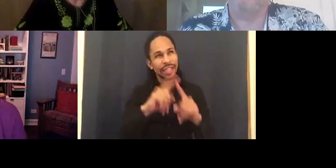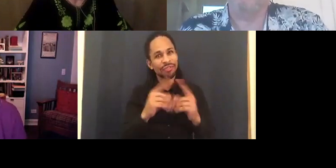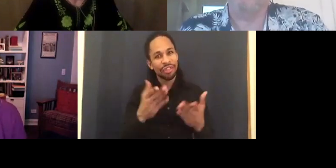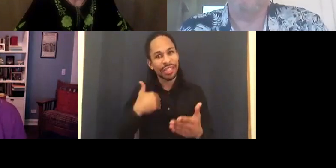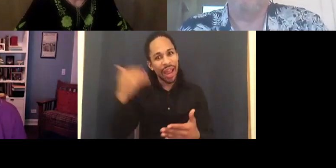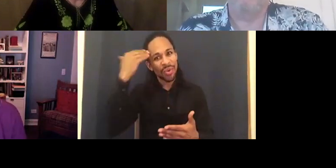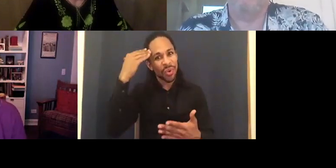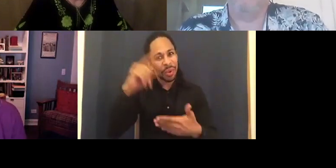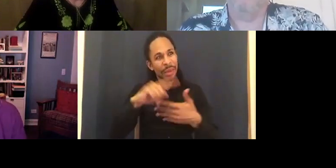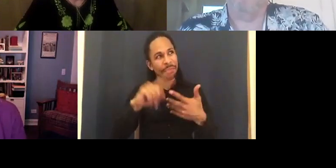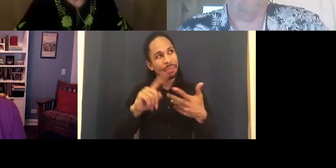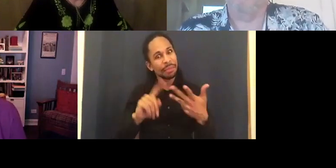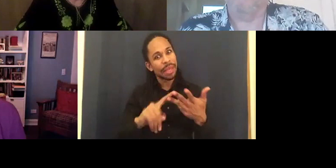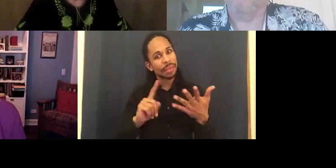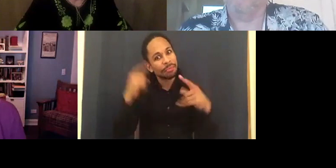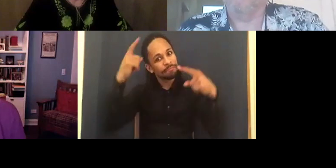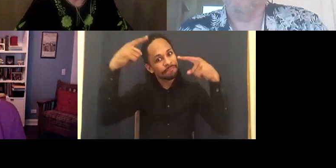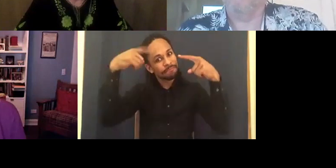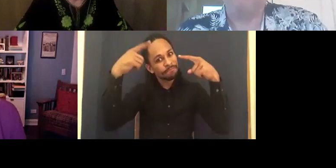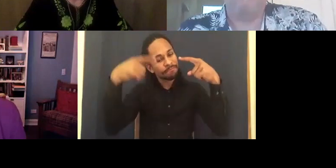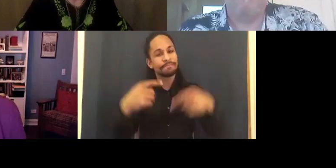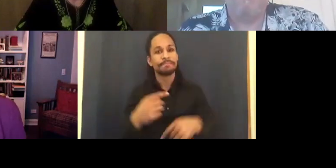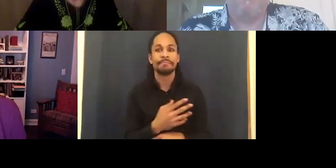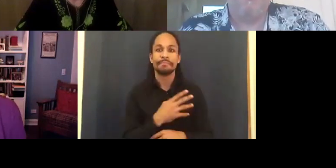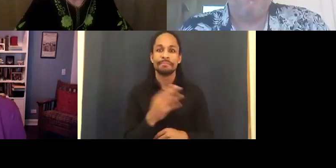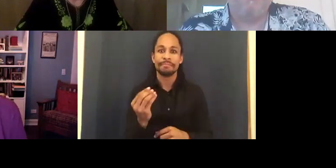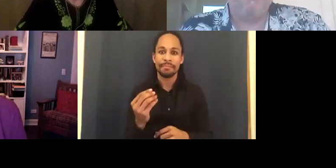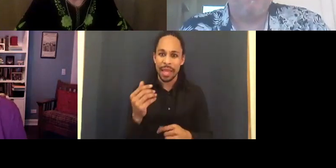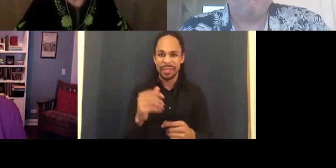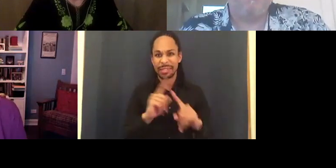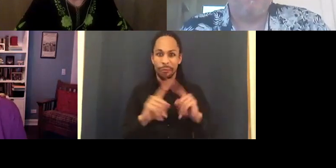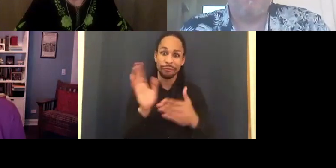with disabled characters. And I remember thinking the hunch